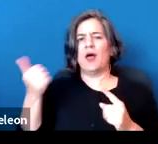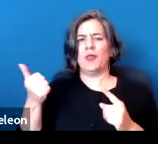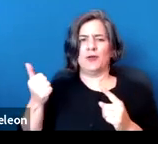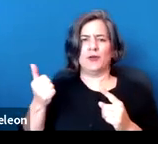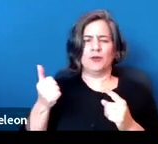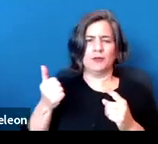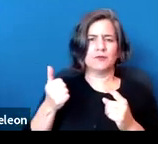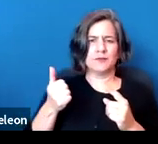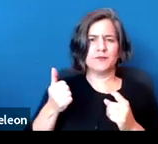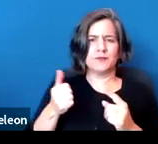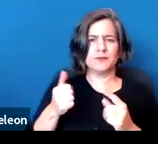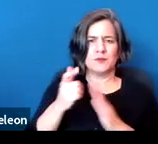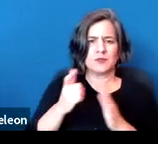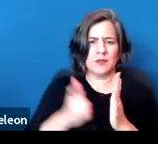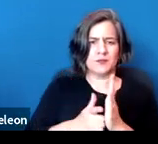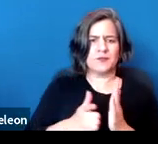And, of course, there was an even longer threshold